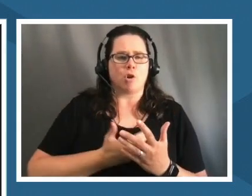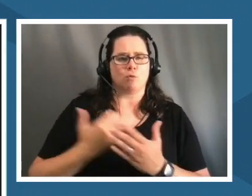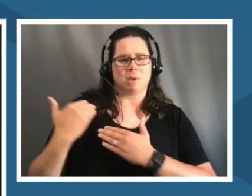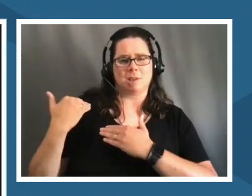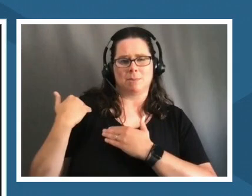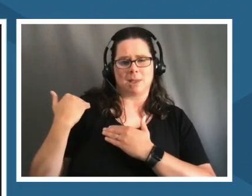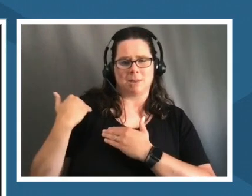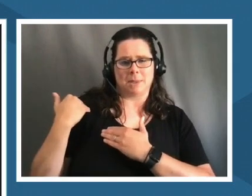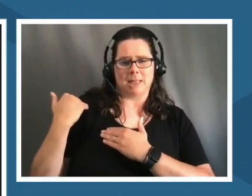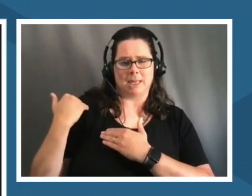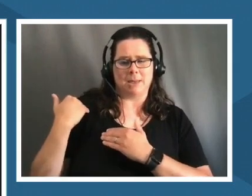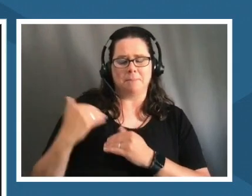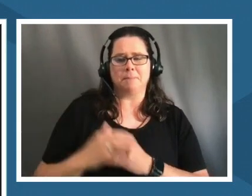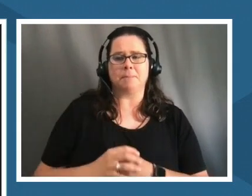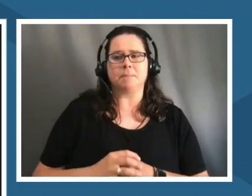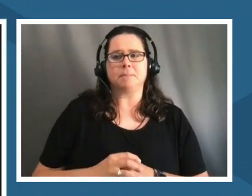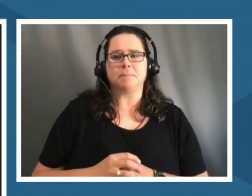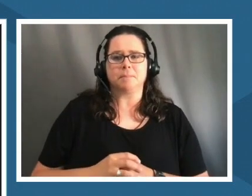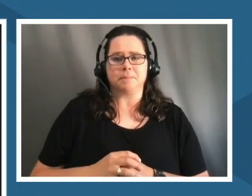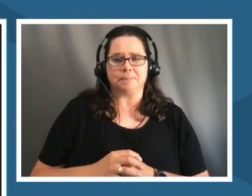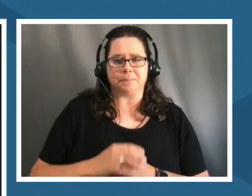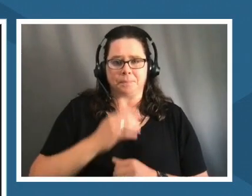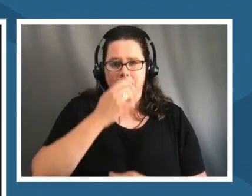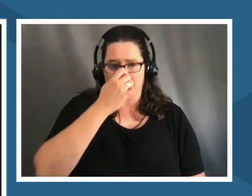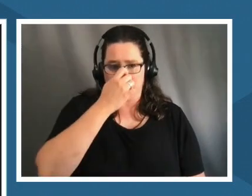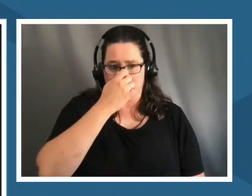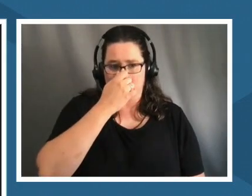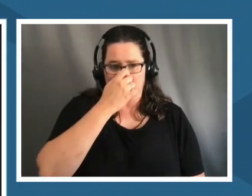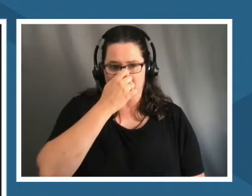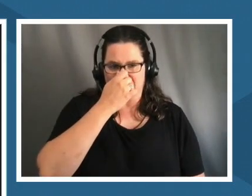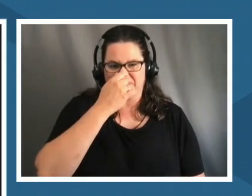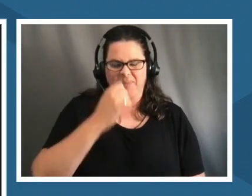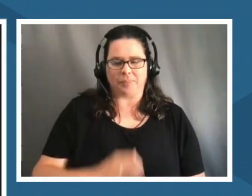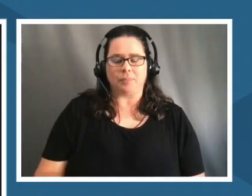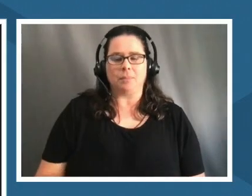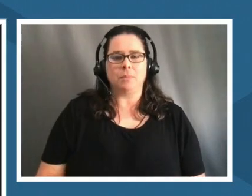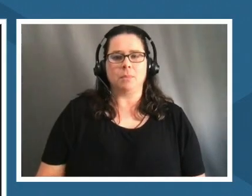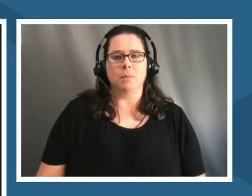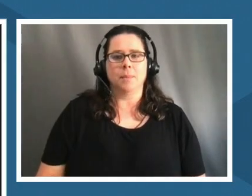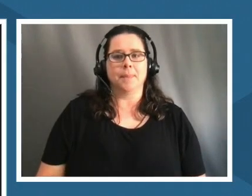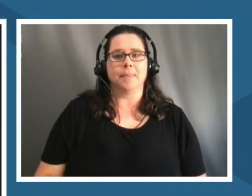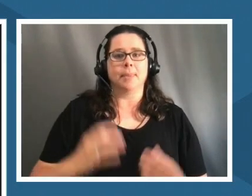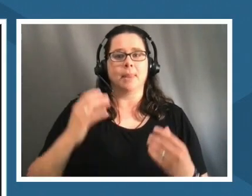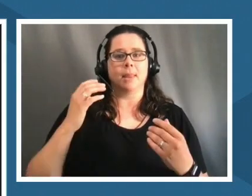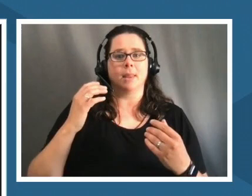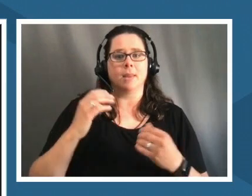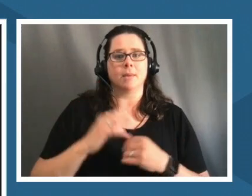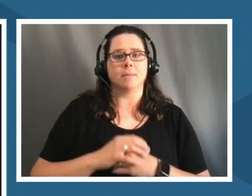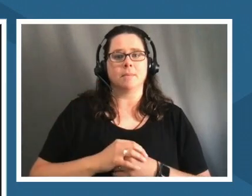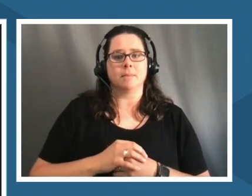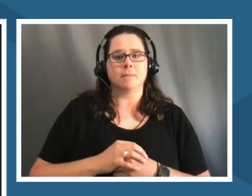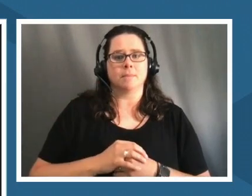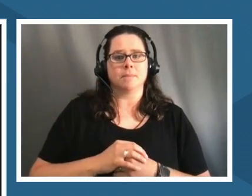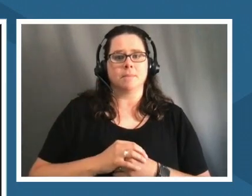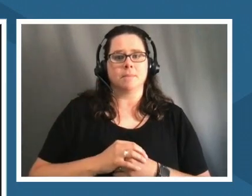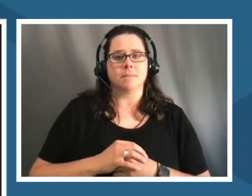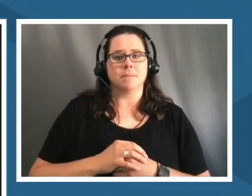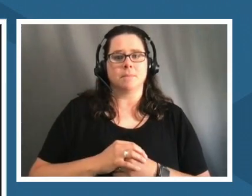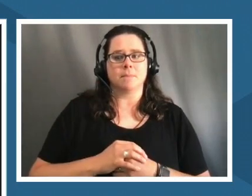and i think when i think about i think a lot meta wow